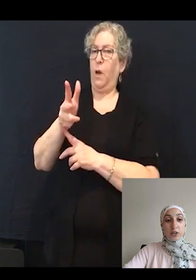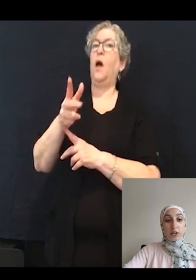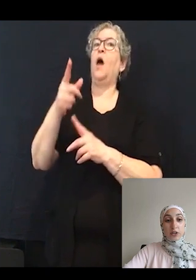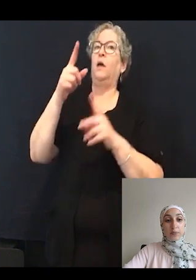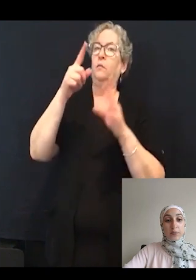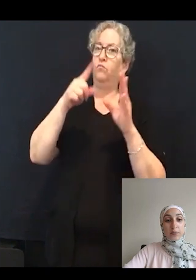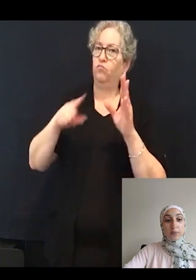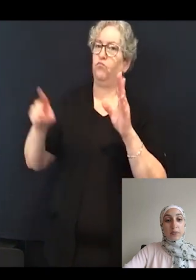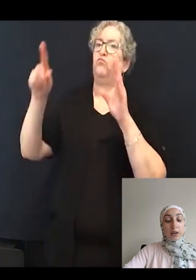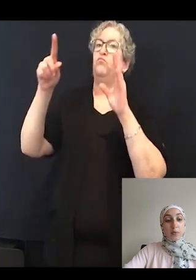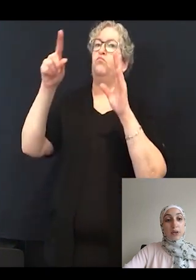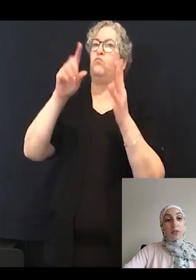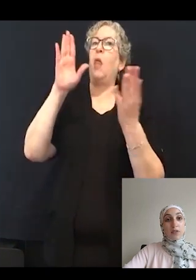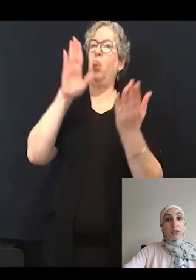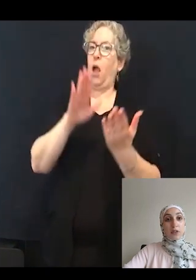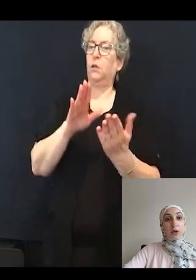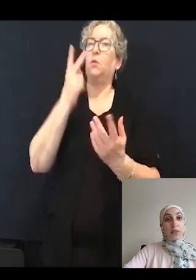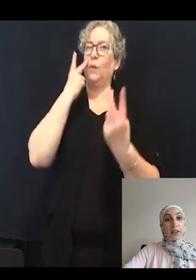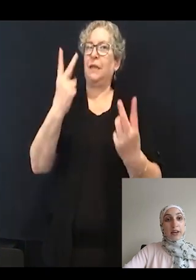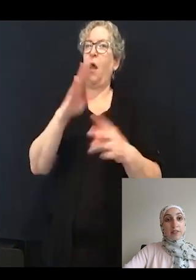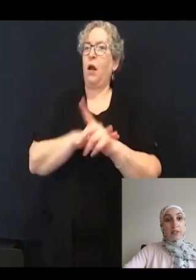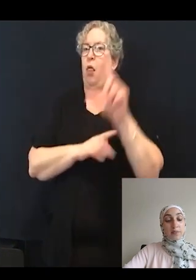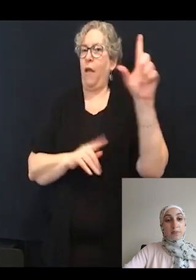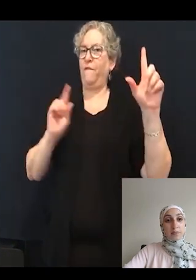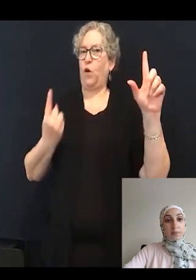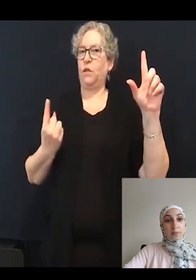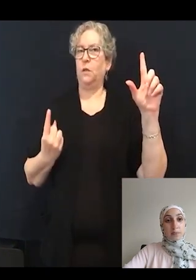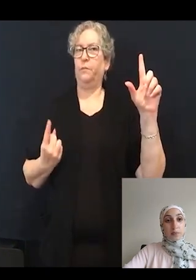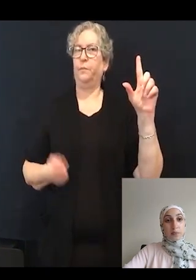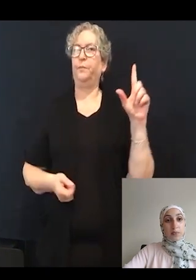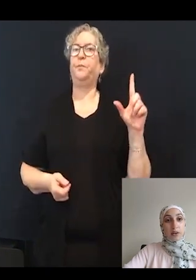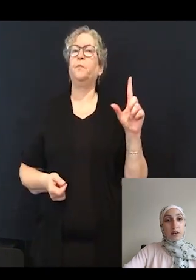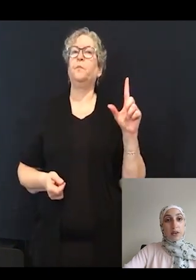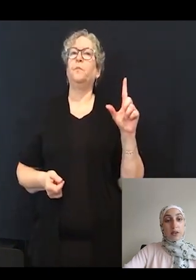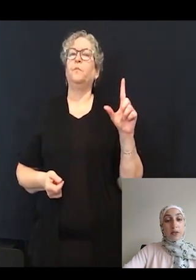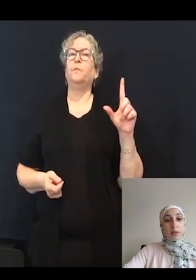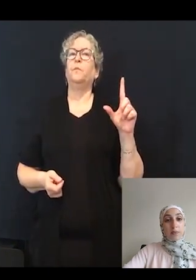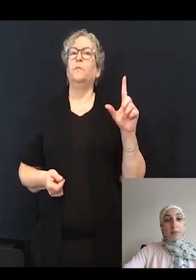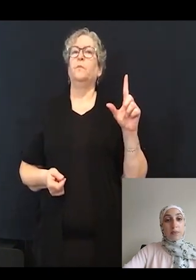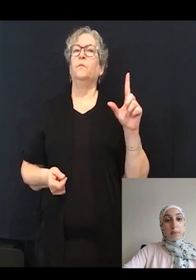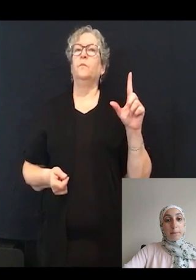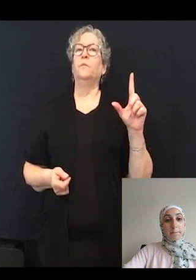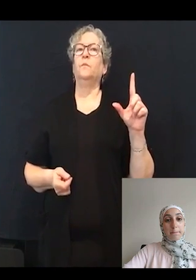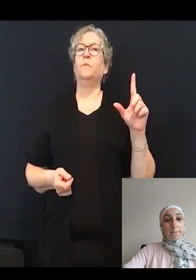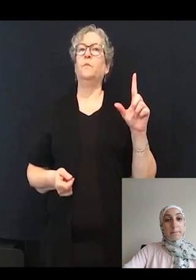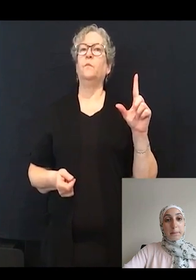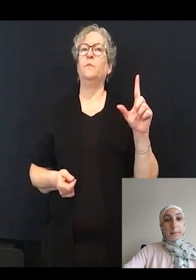I'll play the first video on the left.